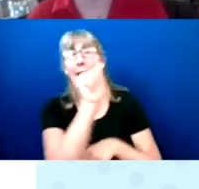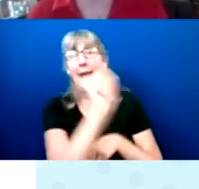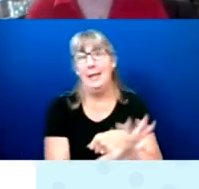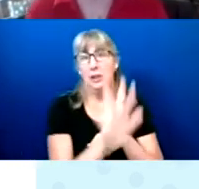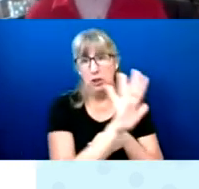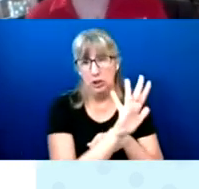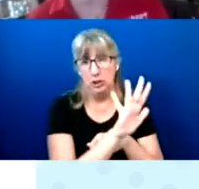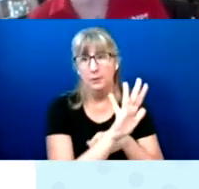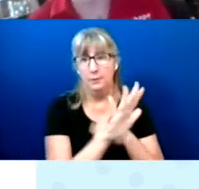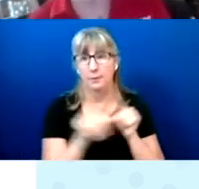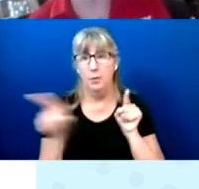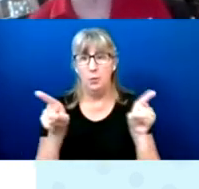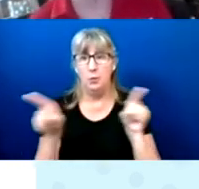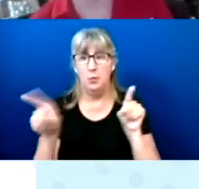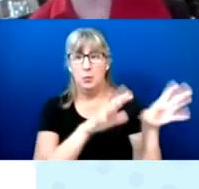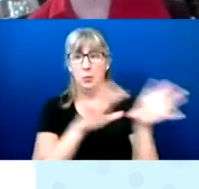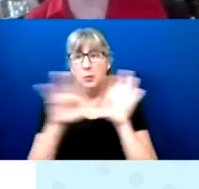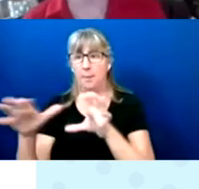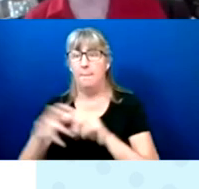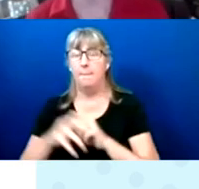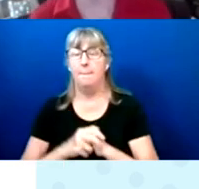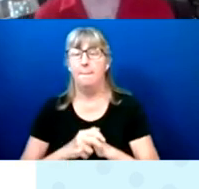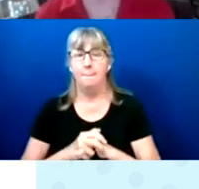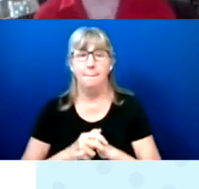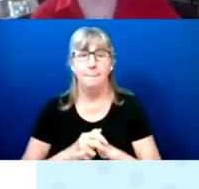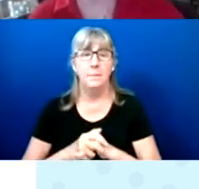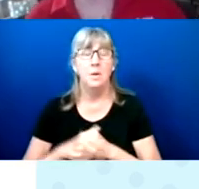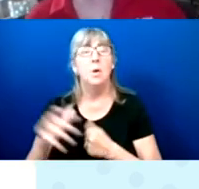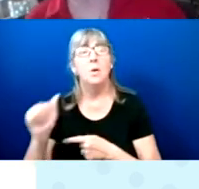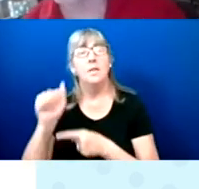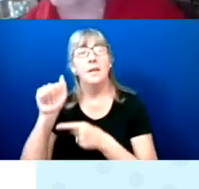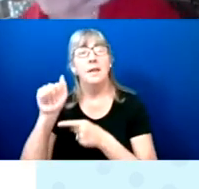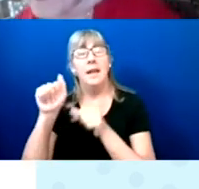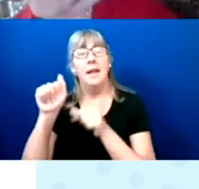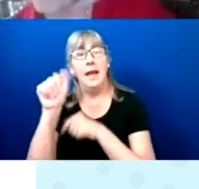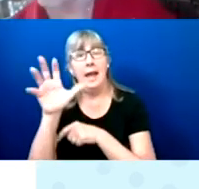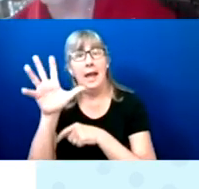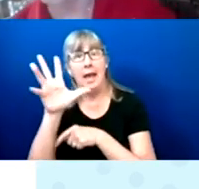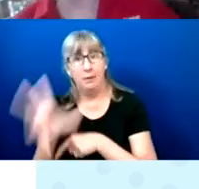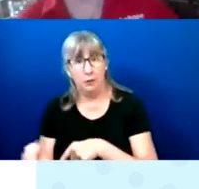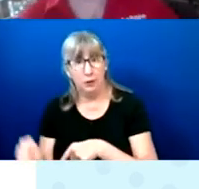So with the African-American voters that we're reaching, we're getting the first time voters.